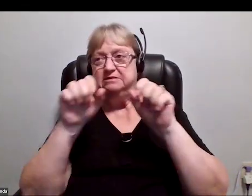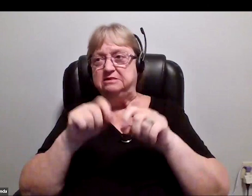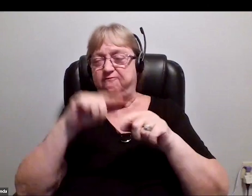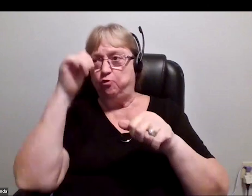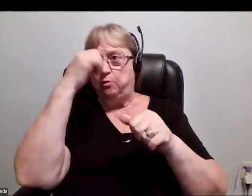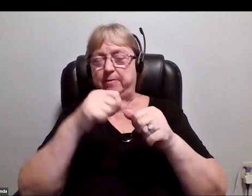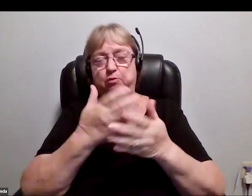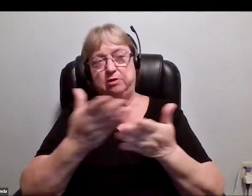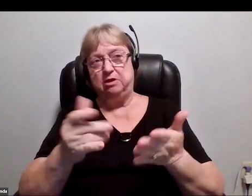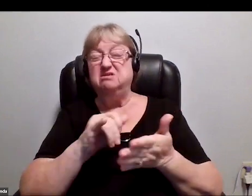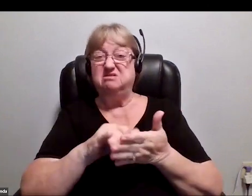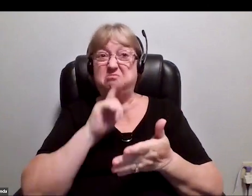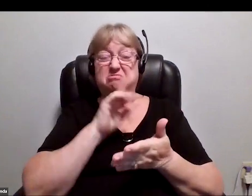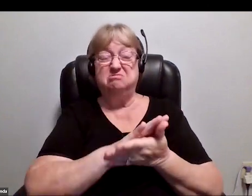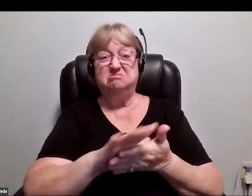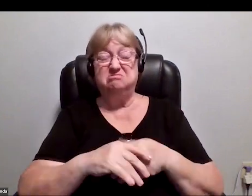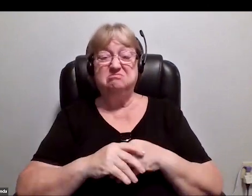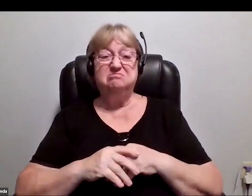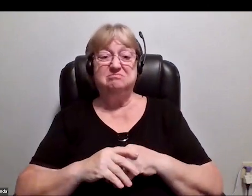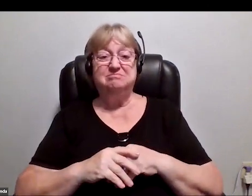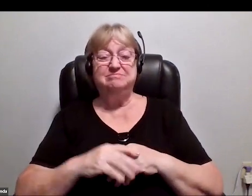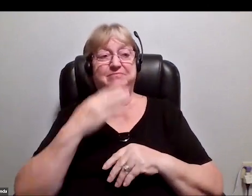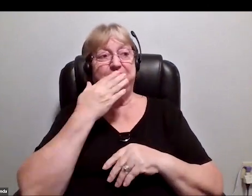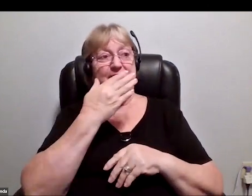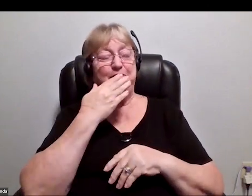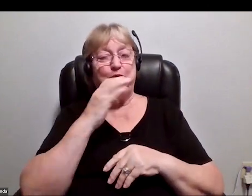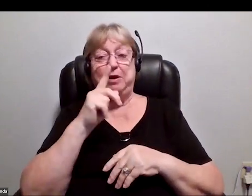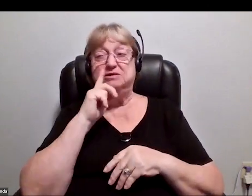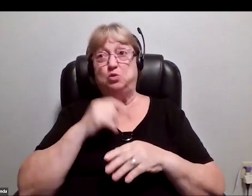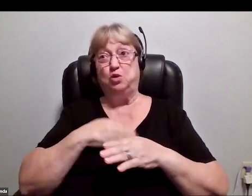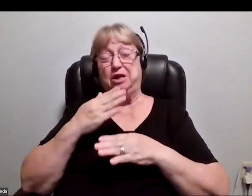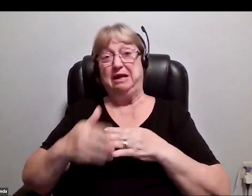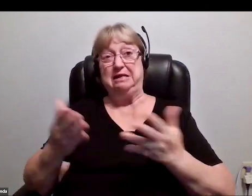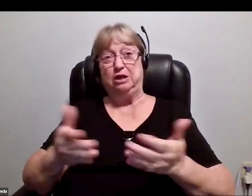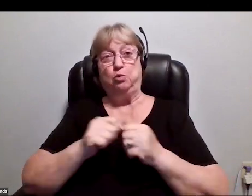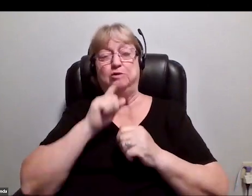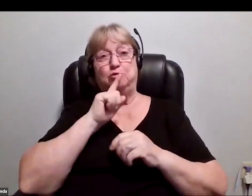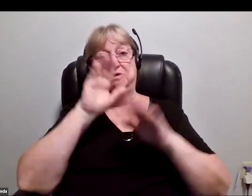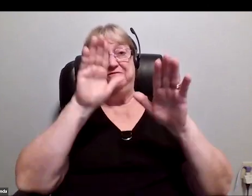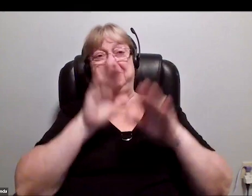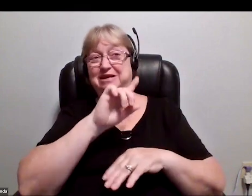That would have been really nice. Thank you. I'm going to end here with a really fantastic question